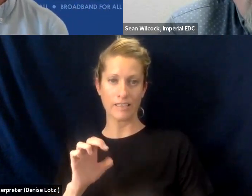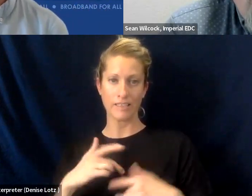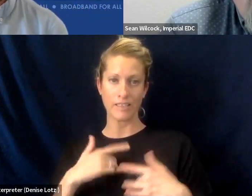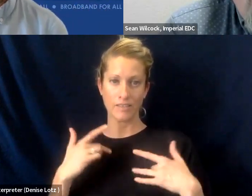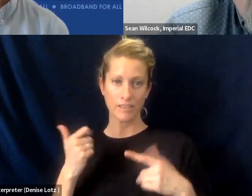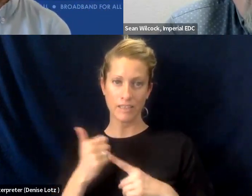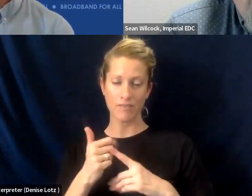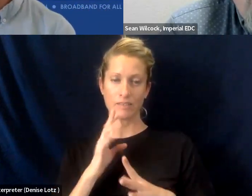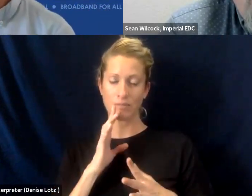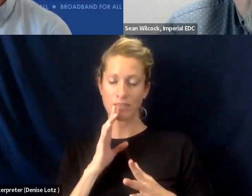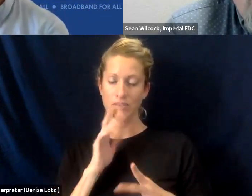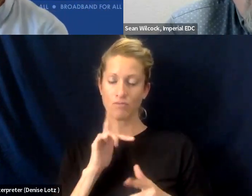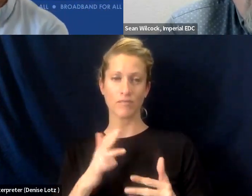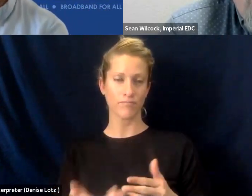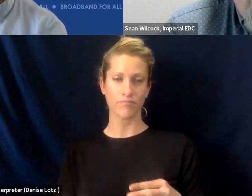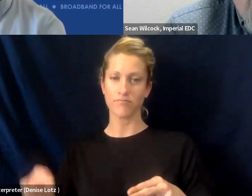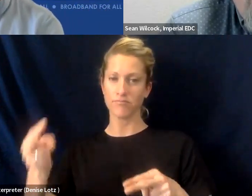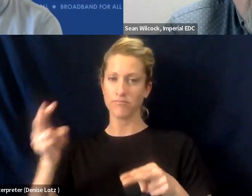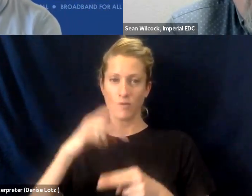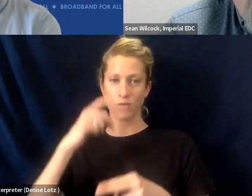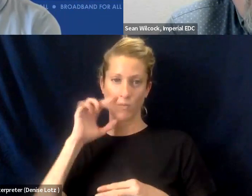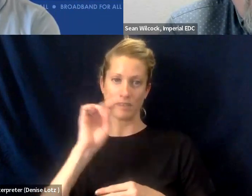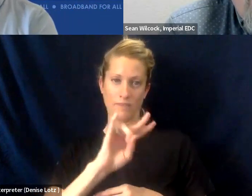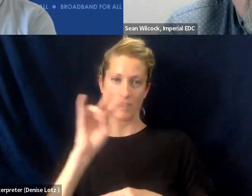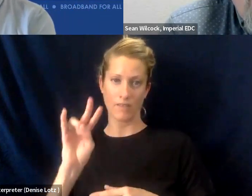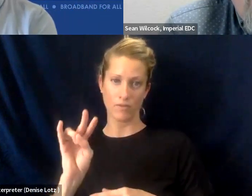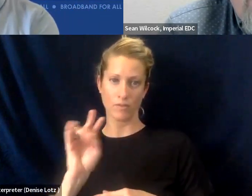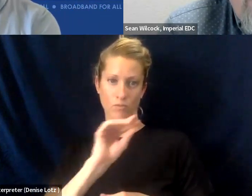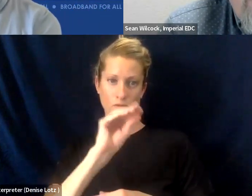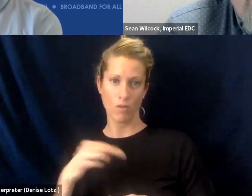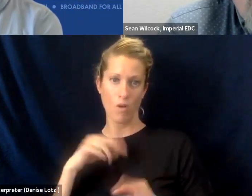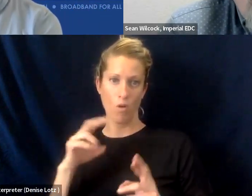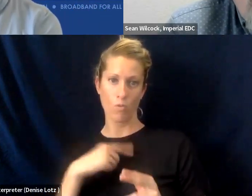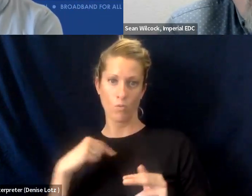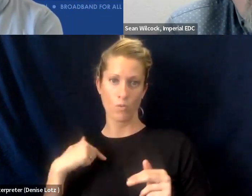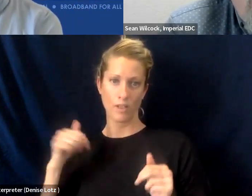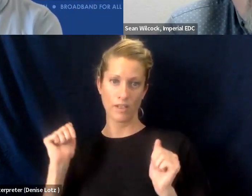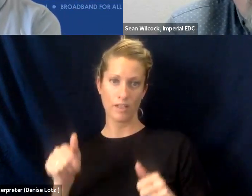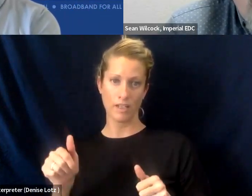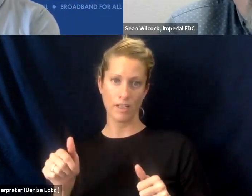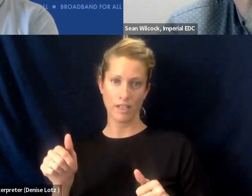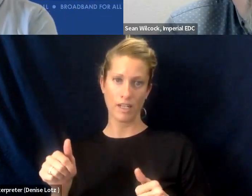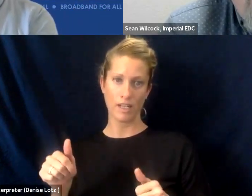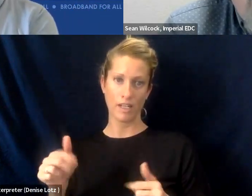speaks volumes to why they're 77, and I hope it's a model that we can continue to all collectively work towards.